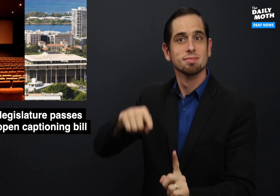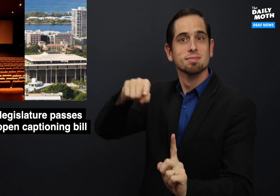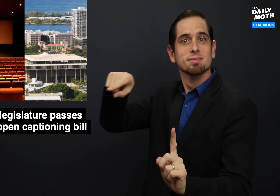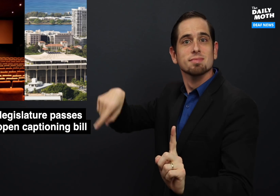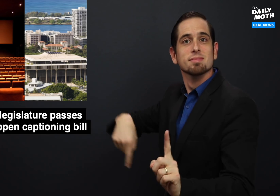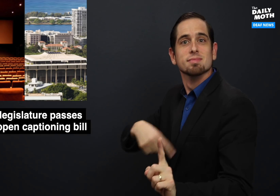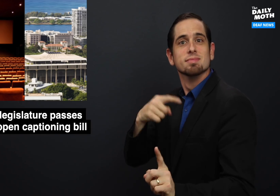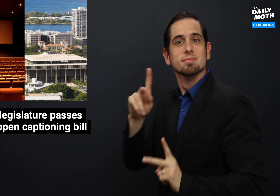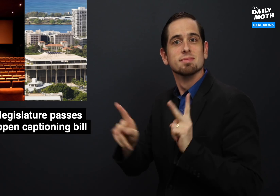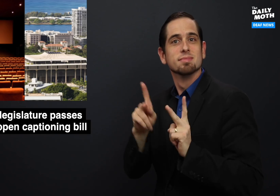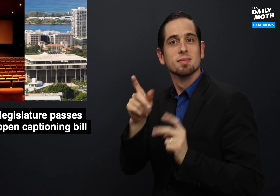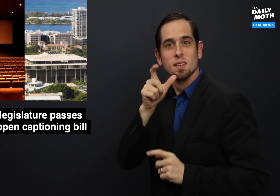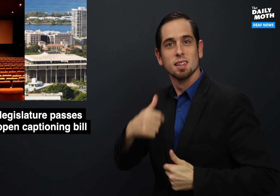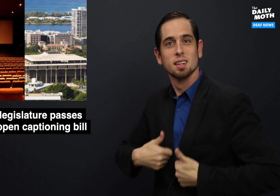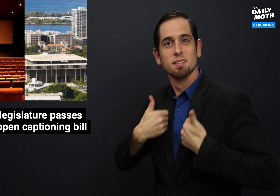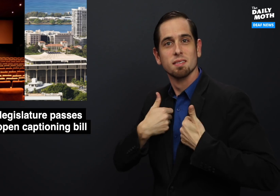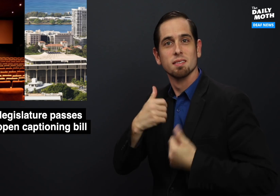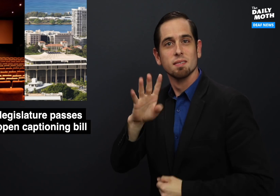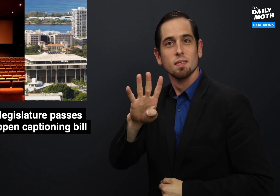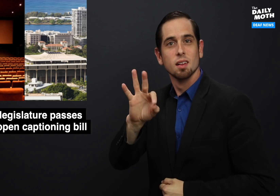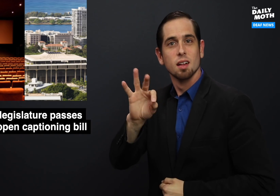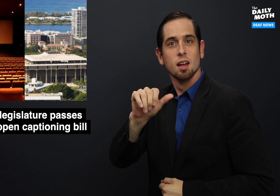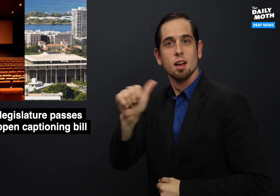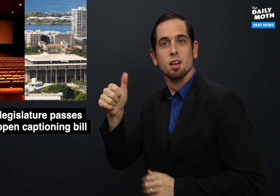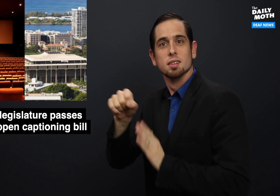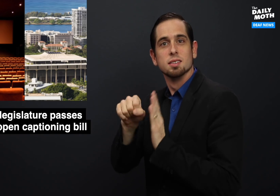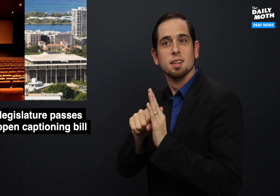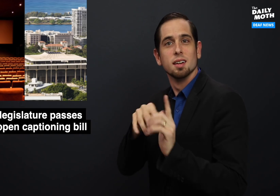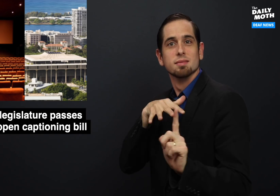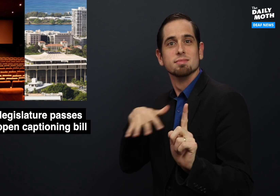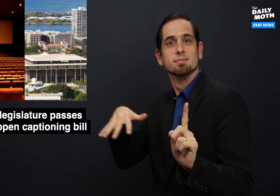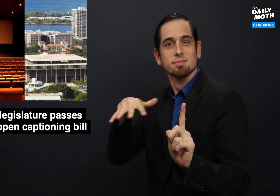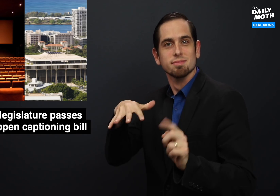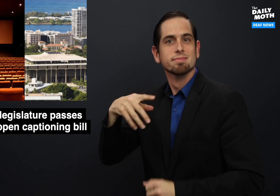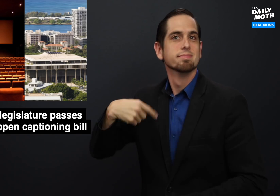For those of us who live in 49 other states,